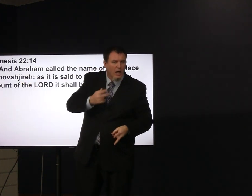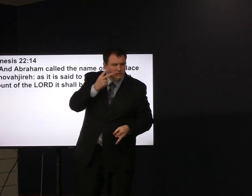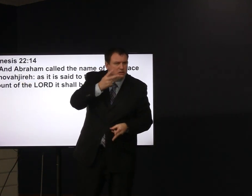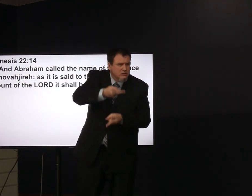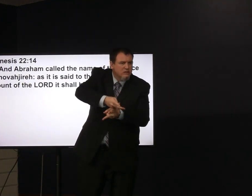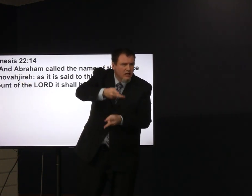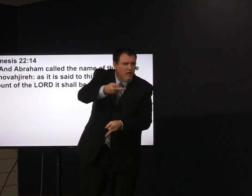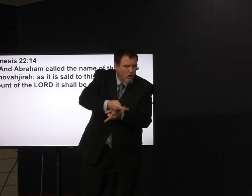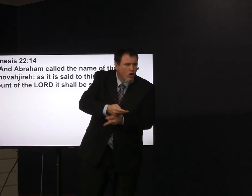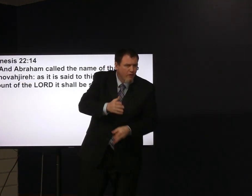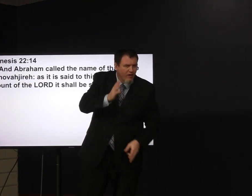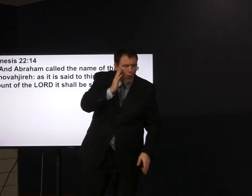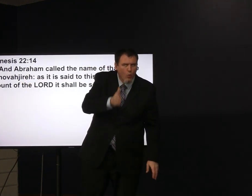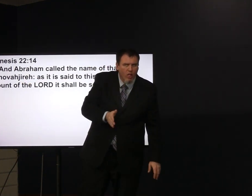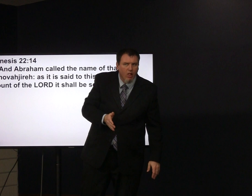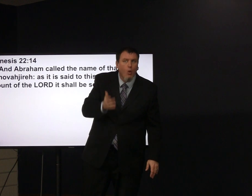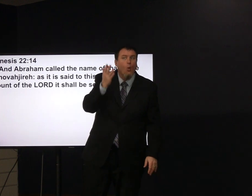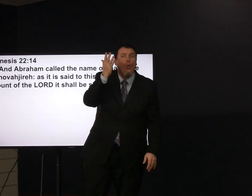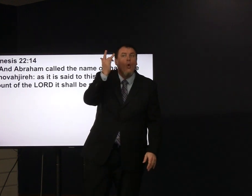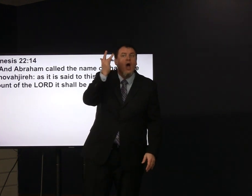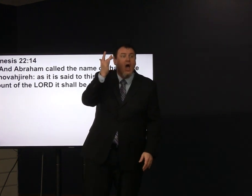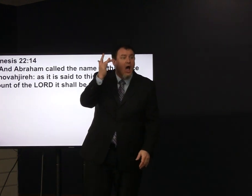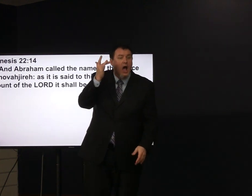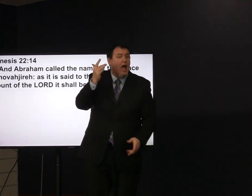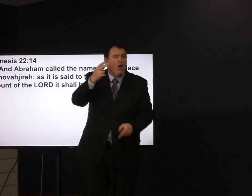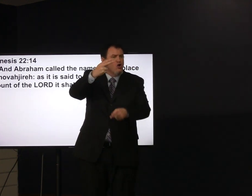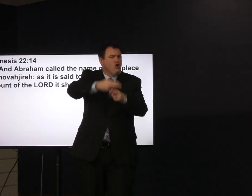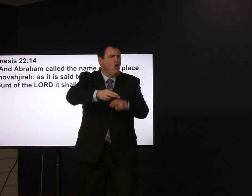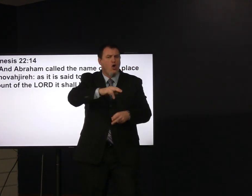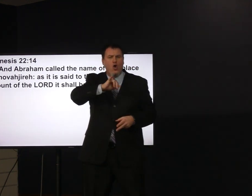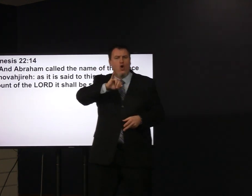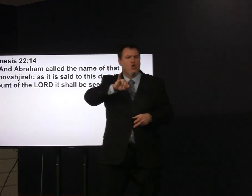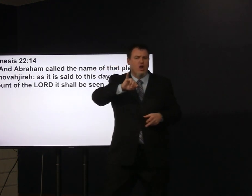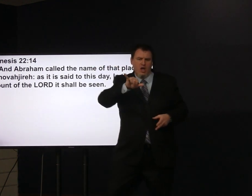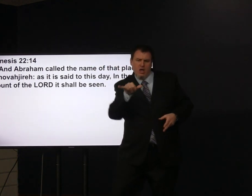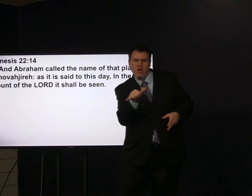taken care of God will take care of it we'll see to it